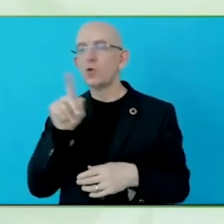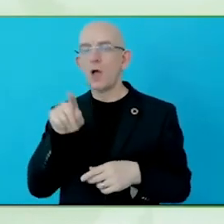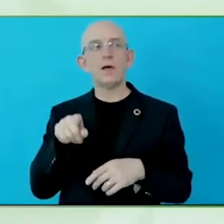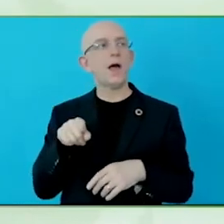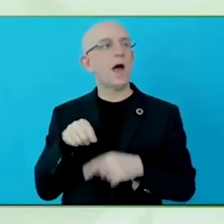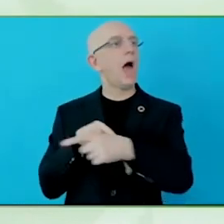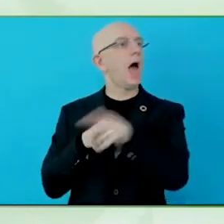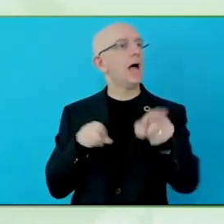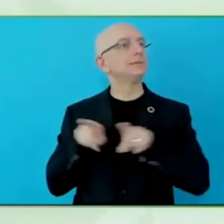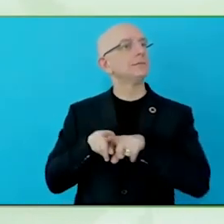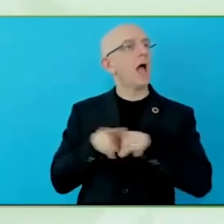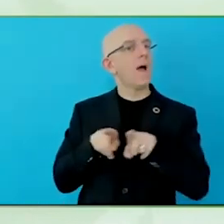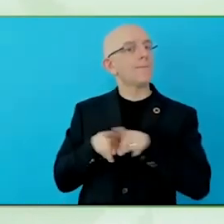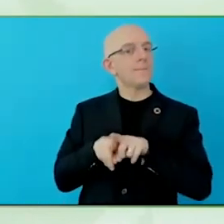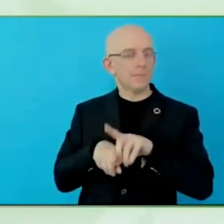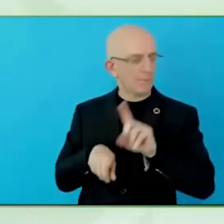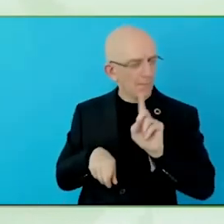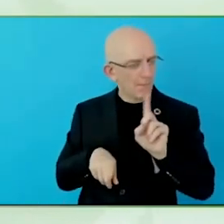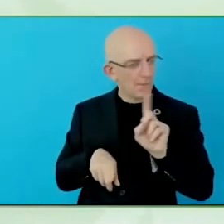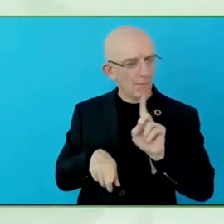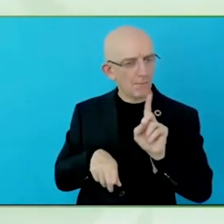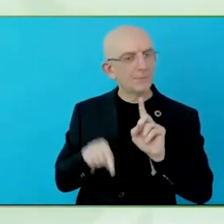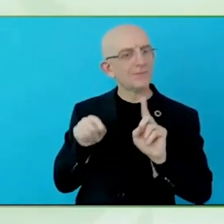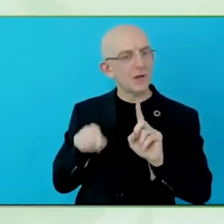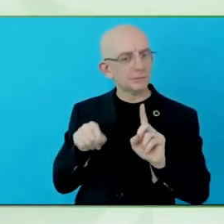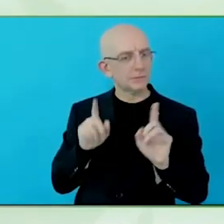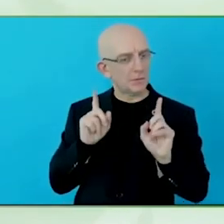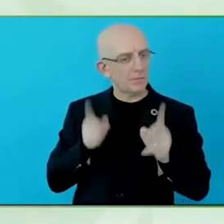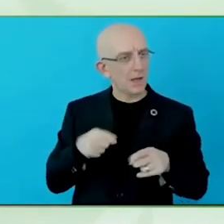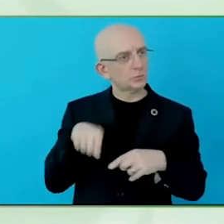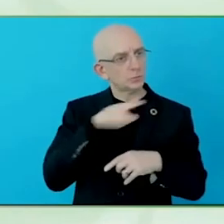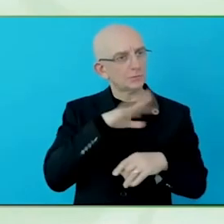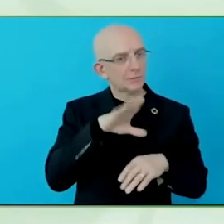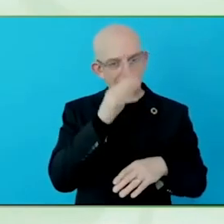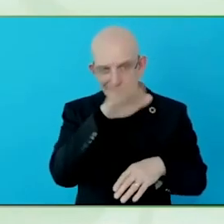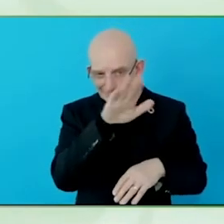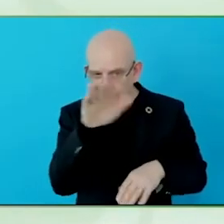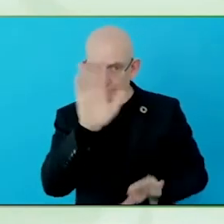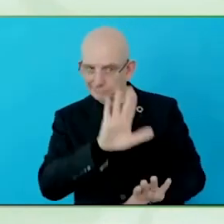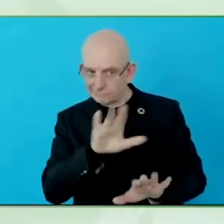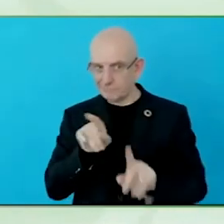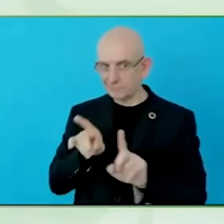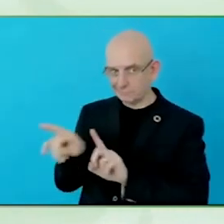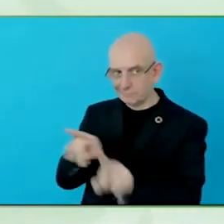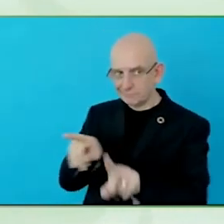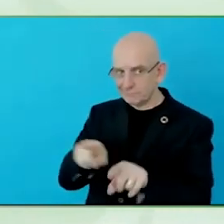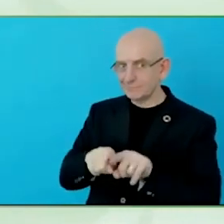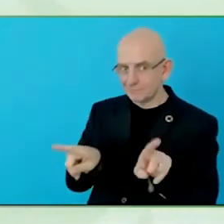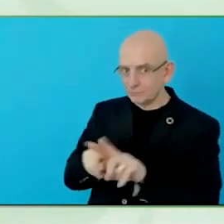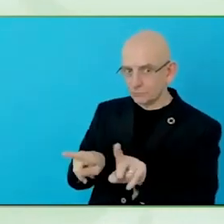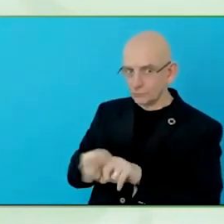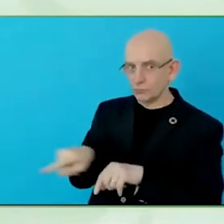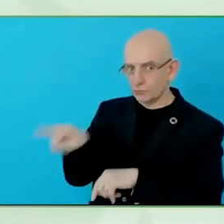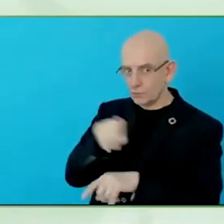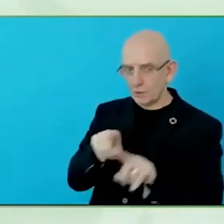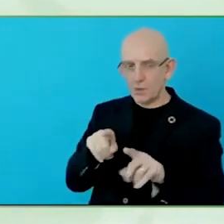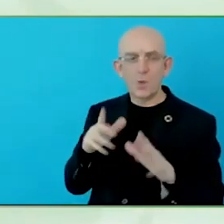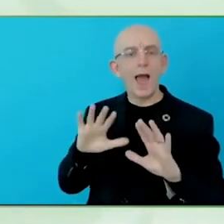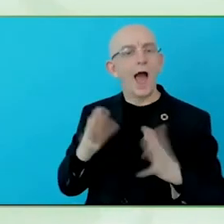We can see more and more with digital technology being used for content production, and dissemination.